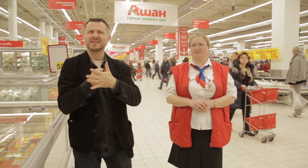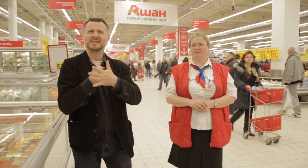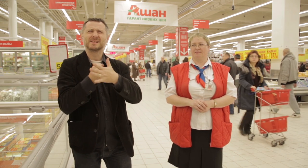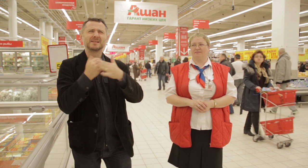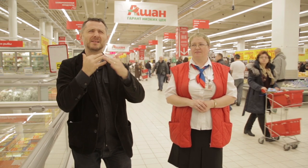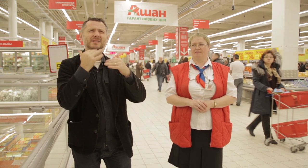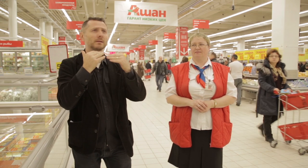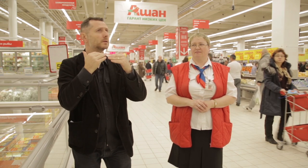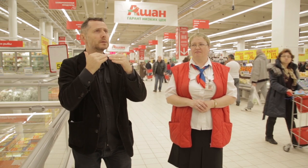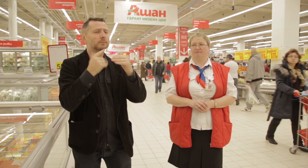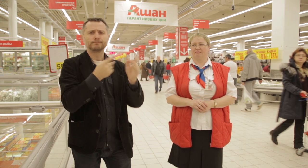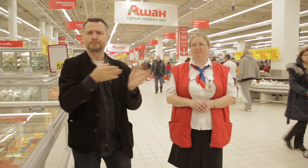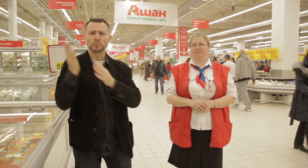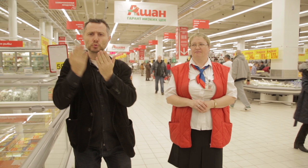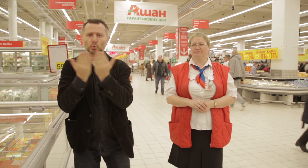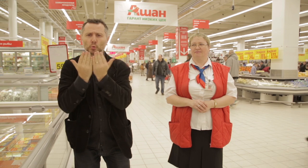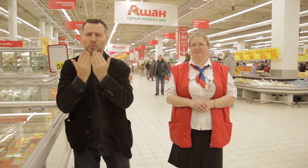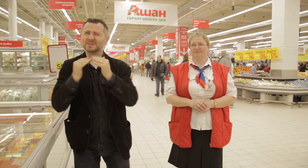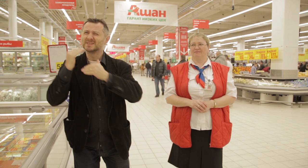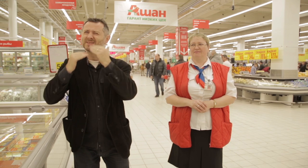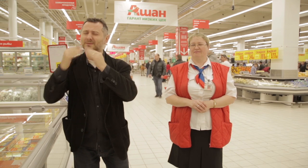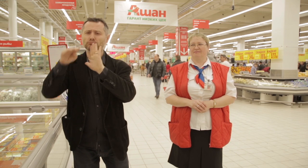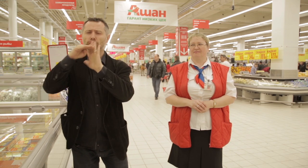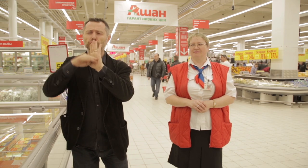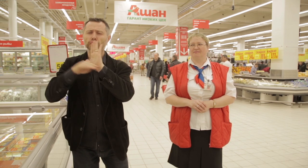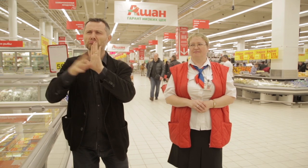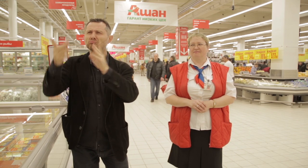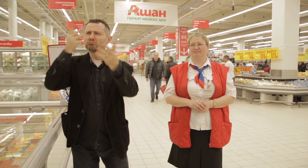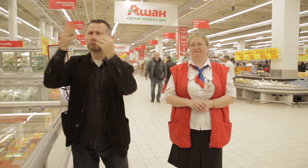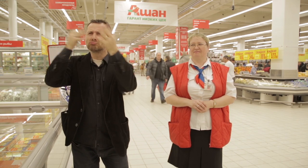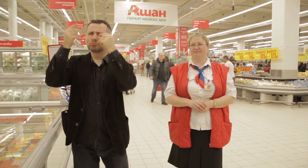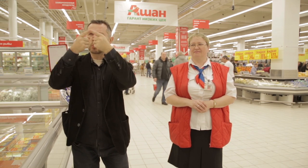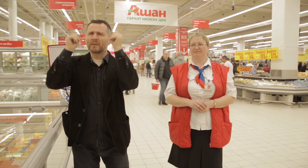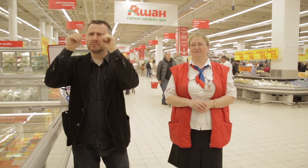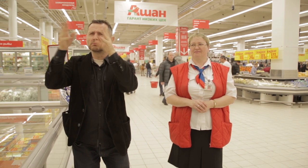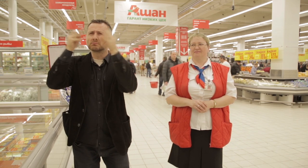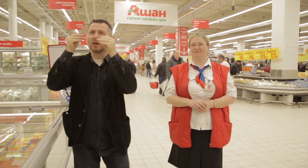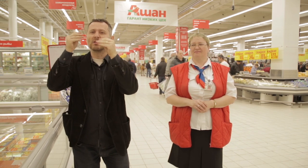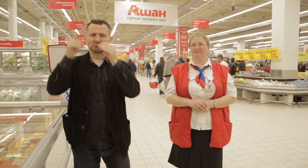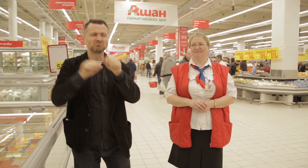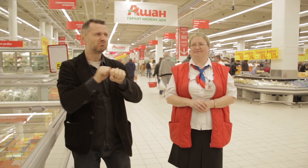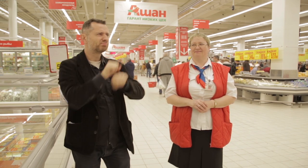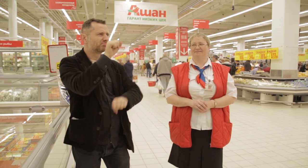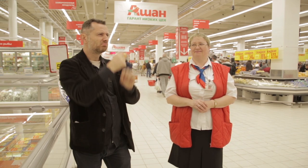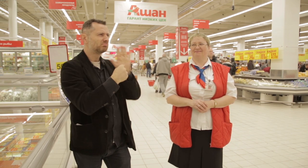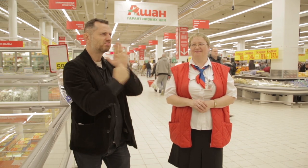the administration to hire more Deaf or hard-of-hearing employees. When she was unsuccessful, she went to university to study labor law. She received her